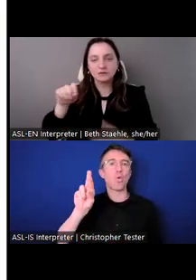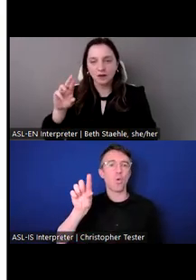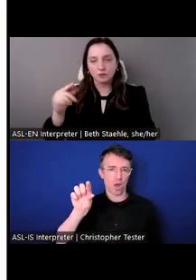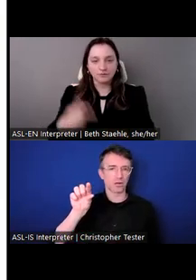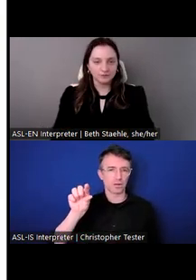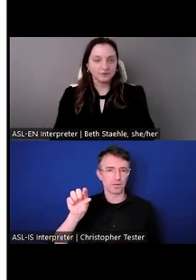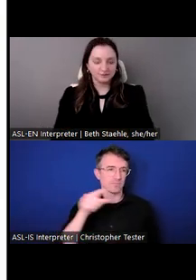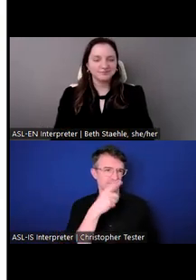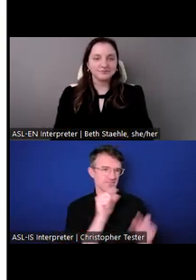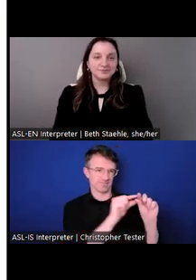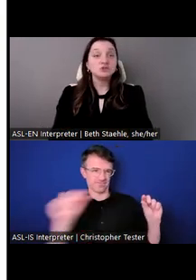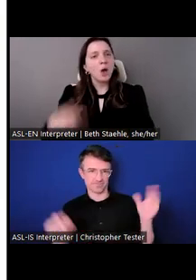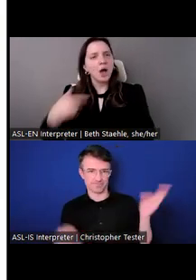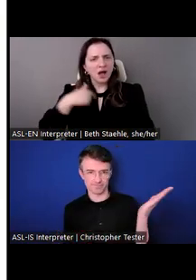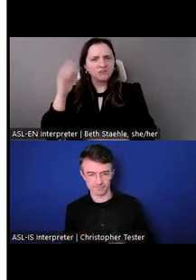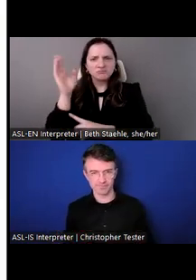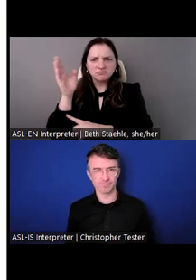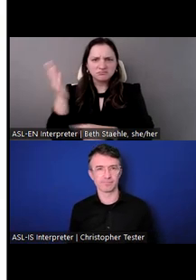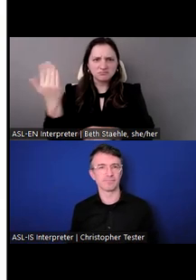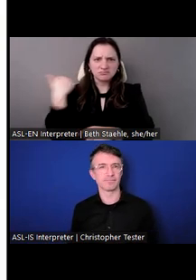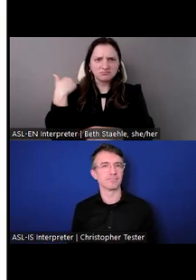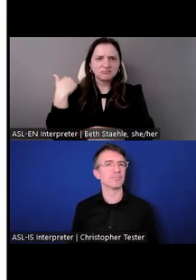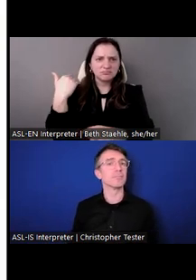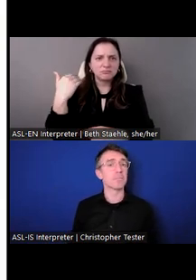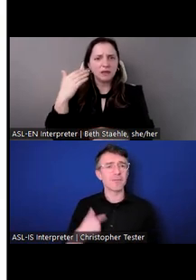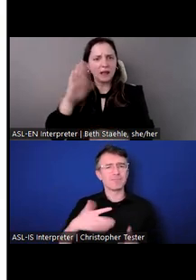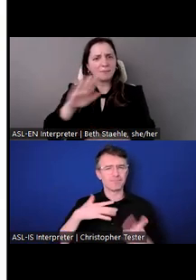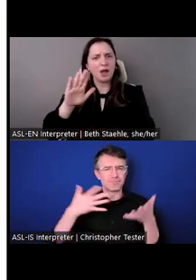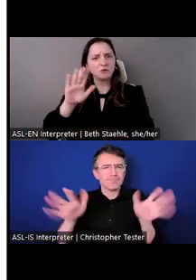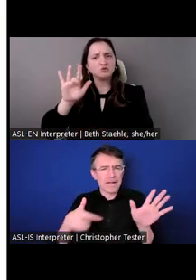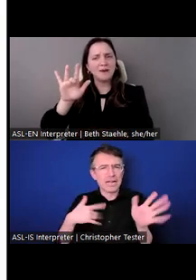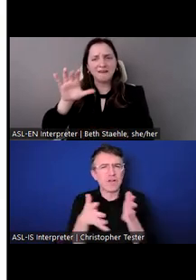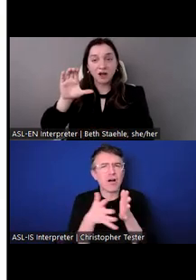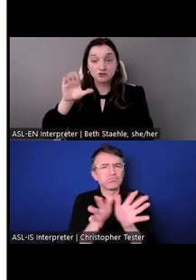At that time, we had 225 staff. Now we have 425 staff.